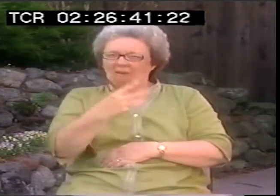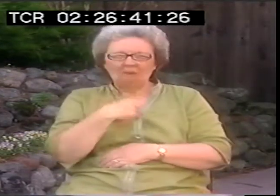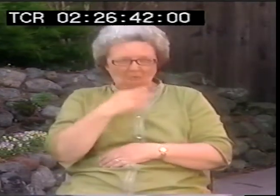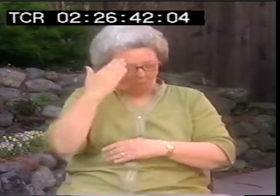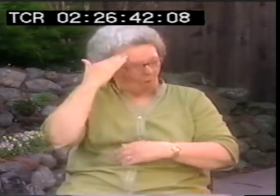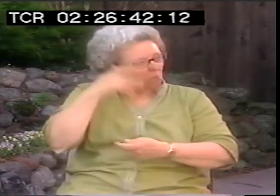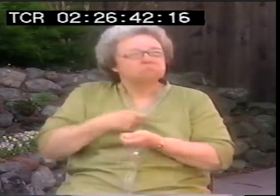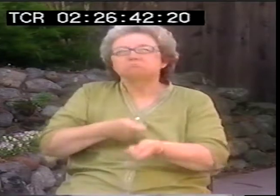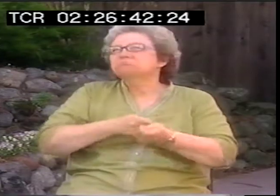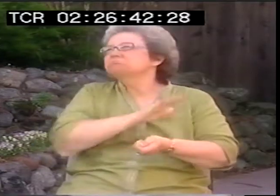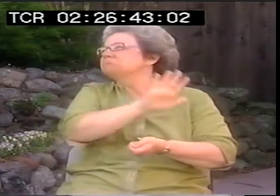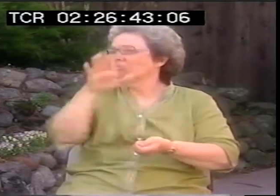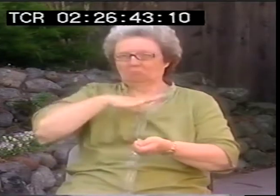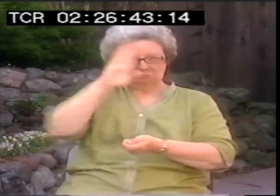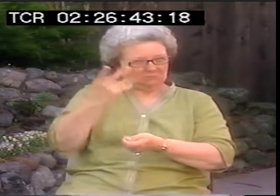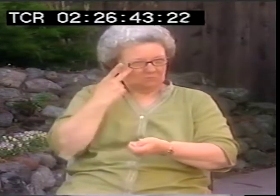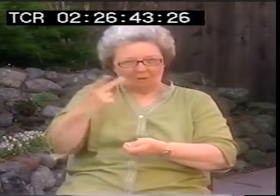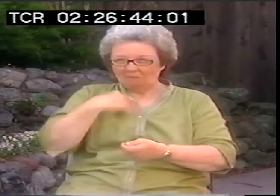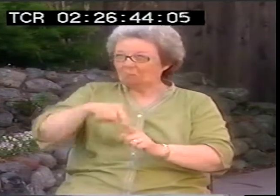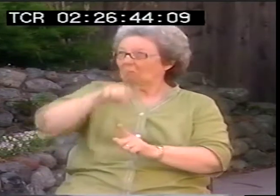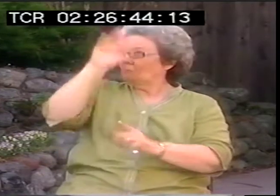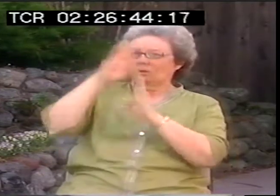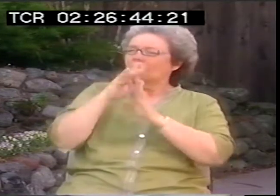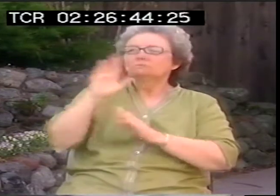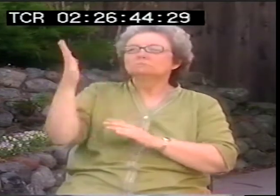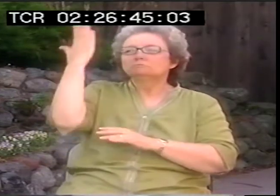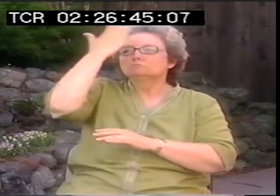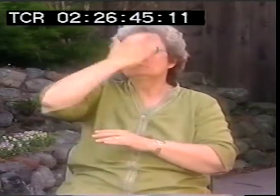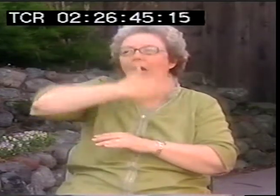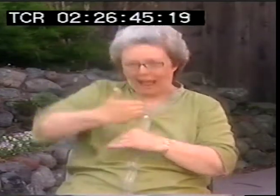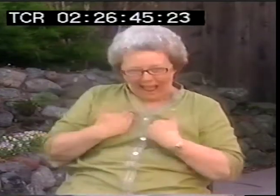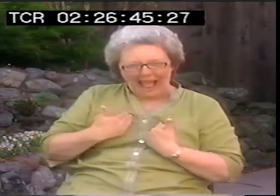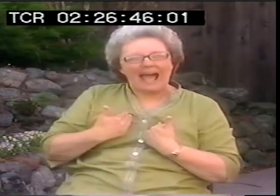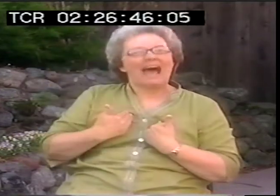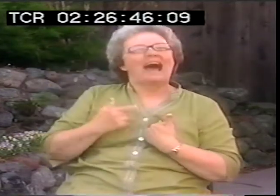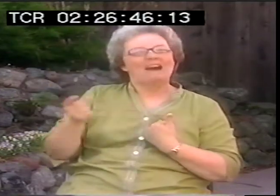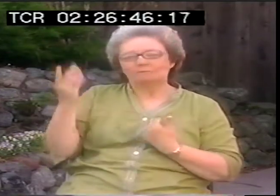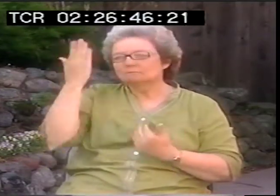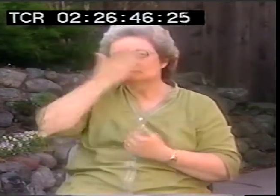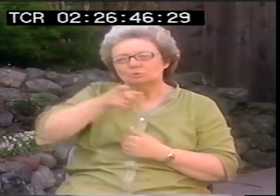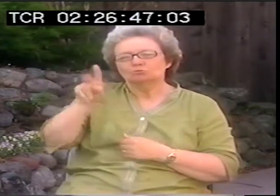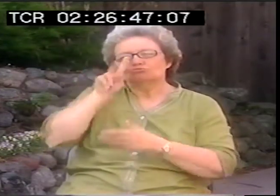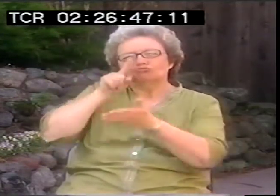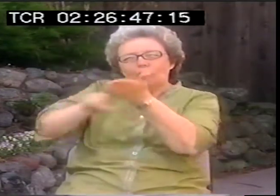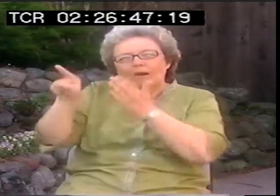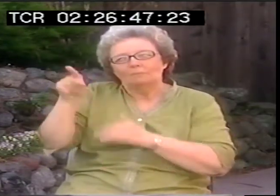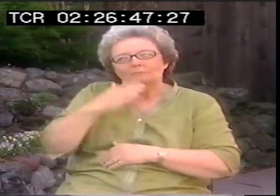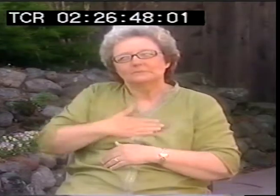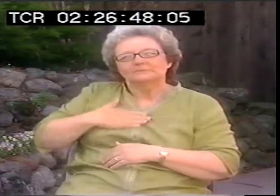I never seen no secret door. I've worked there for 30 years and I've never seen a secret door. Oh no, he said. You just have overlooked it.